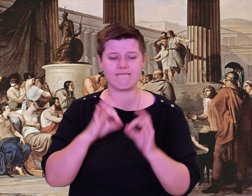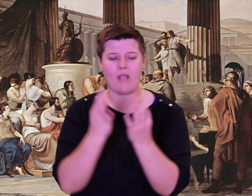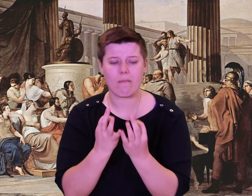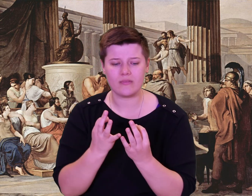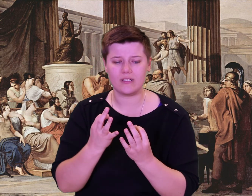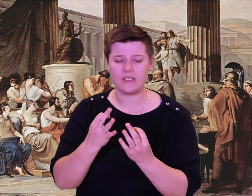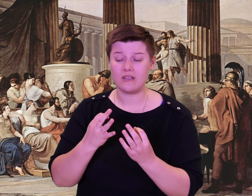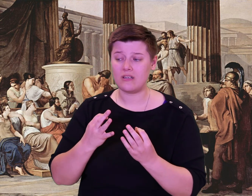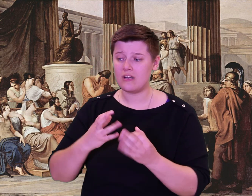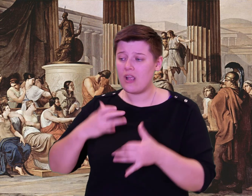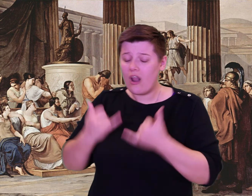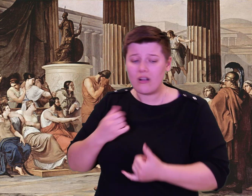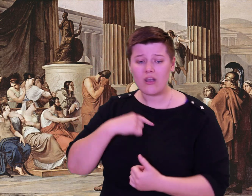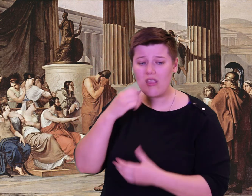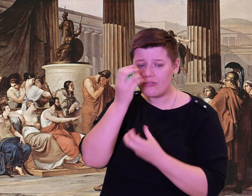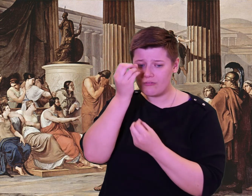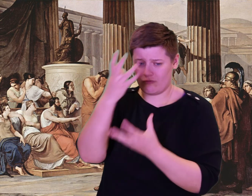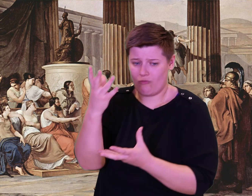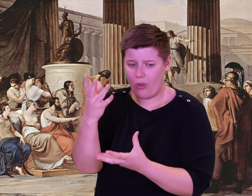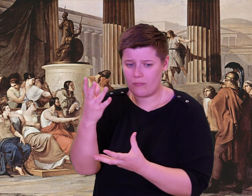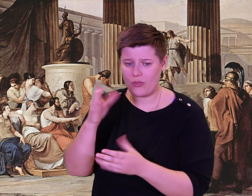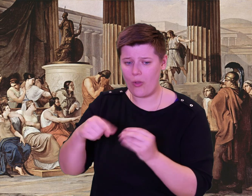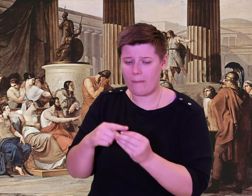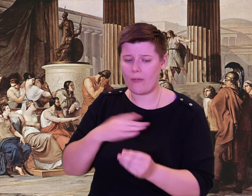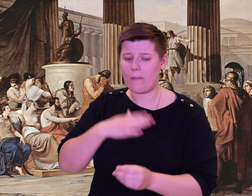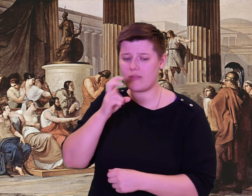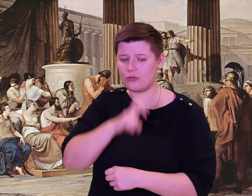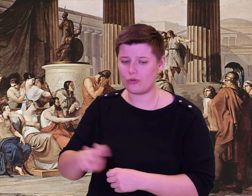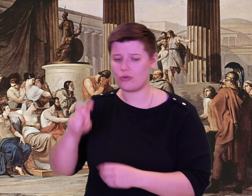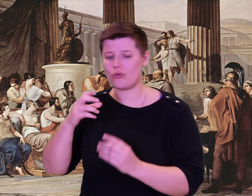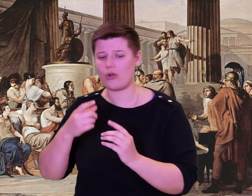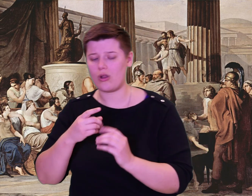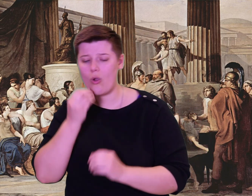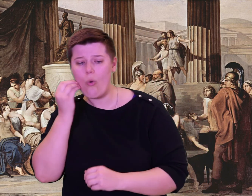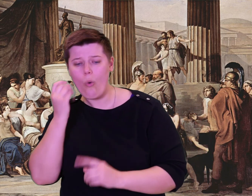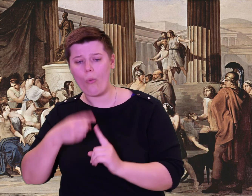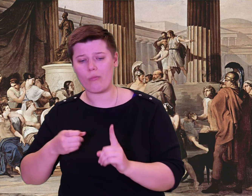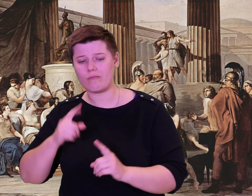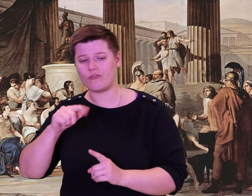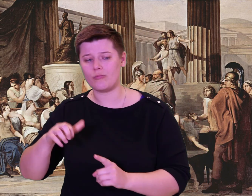sweeter thing than his own native land and family.